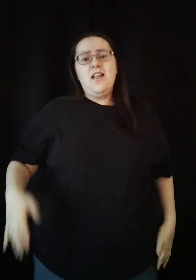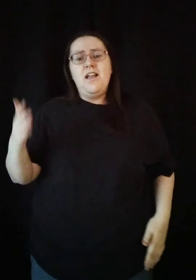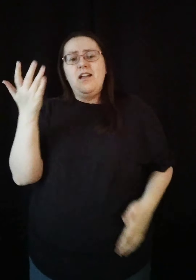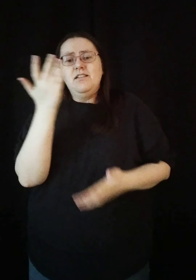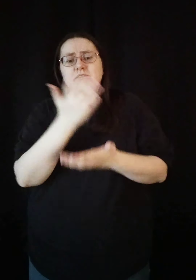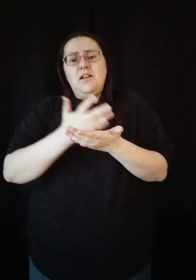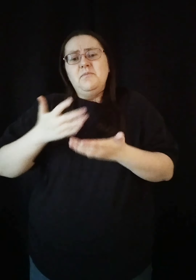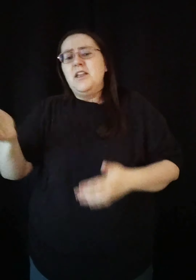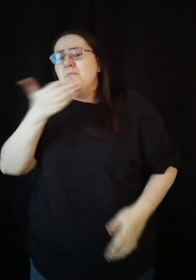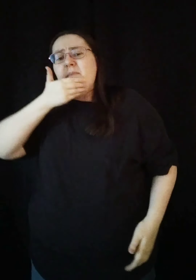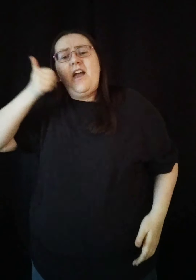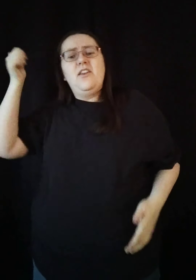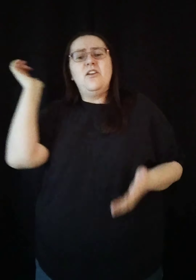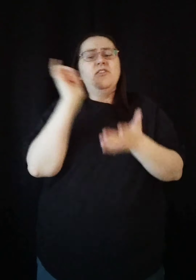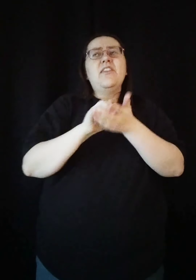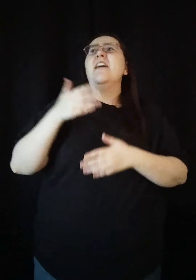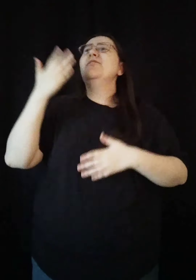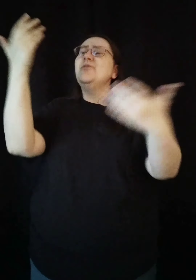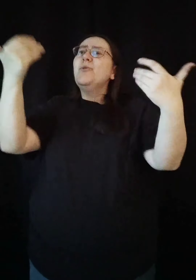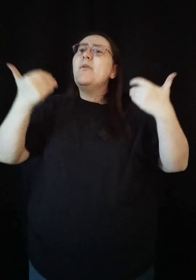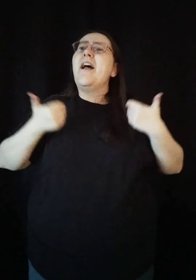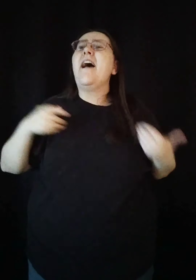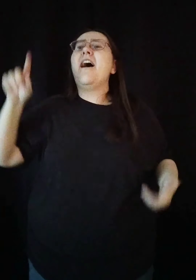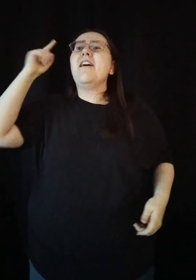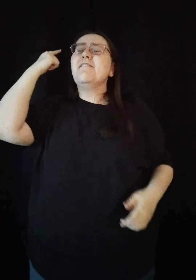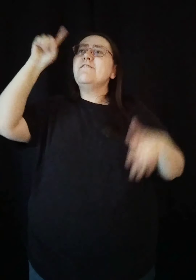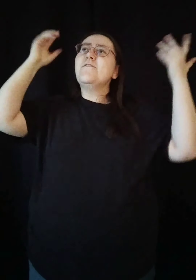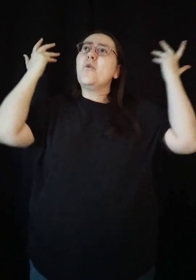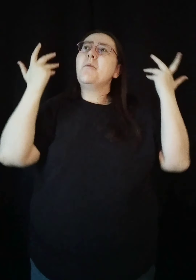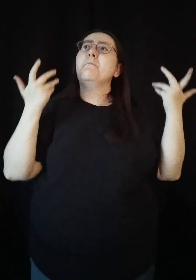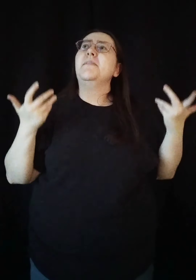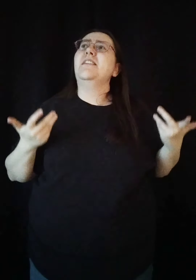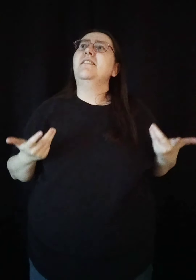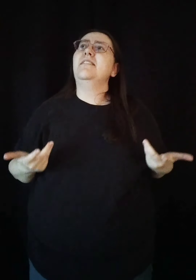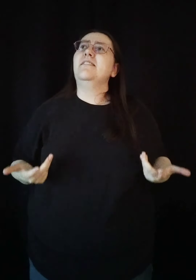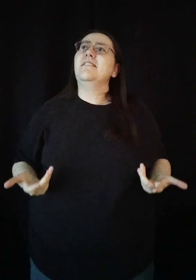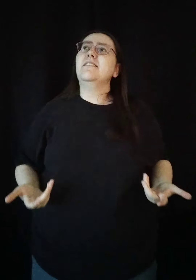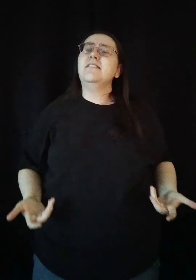Something better that You have for me